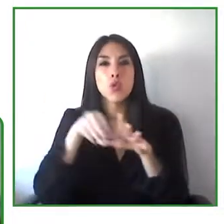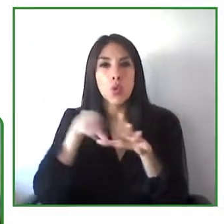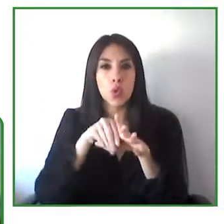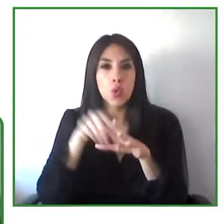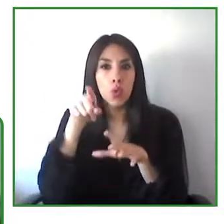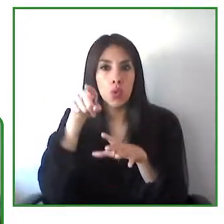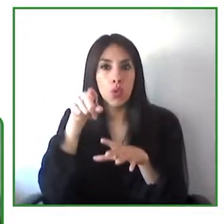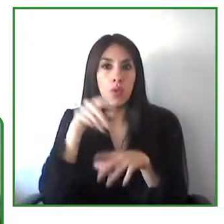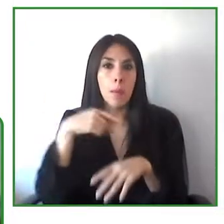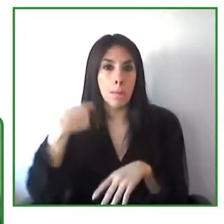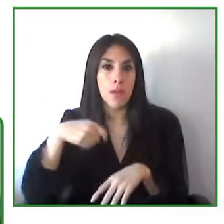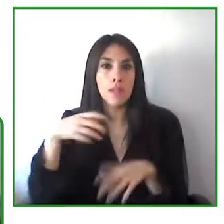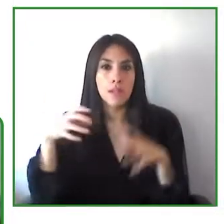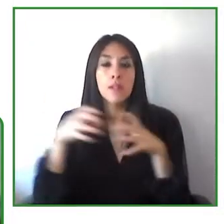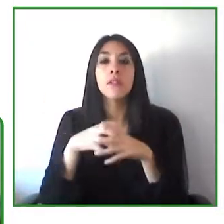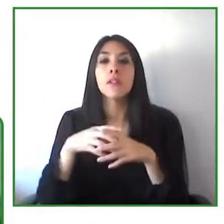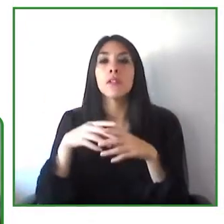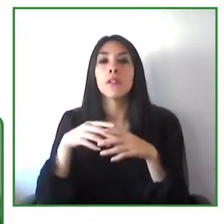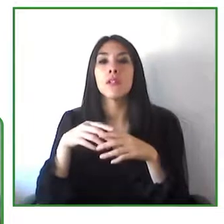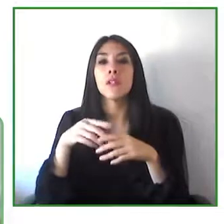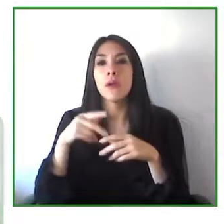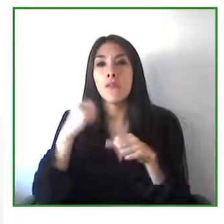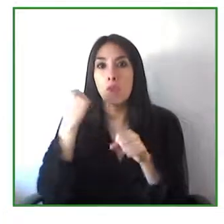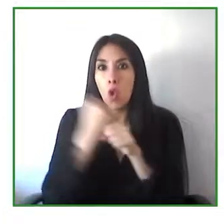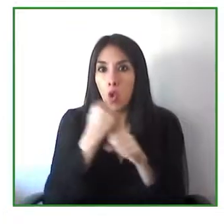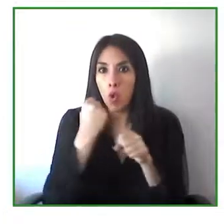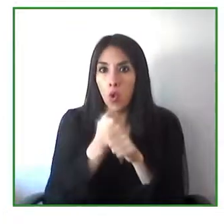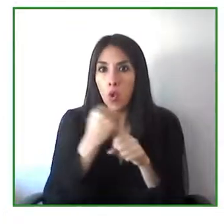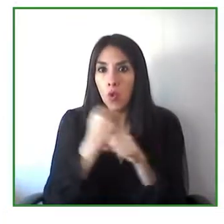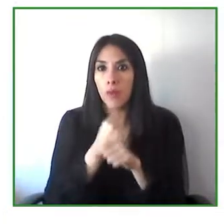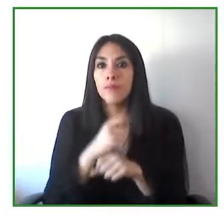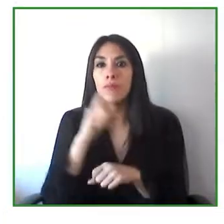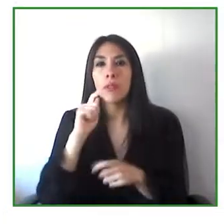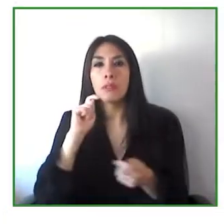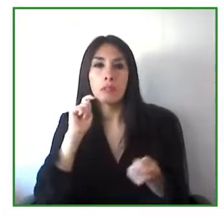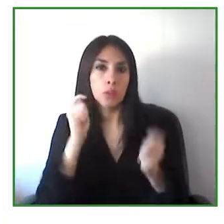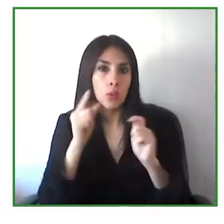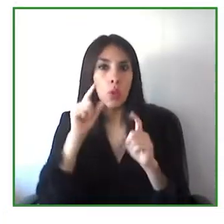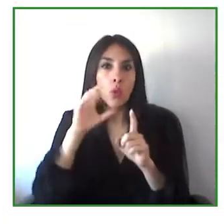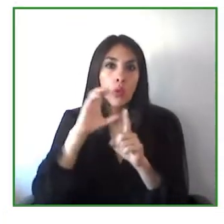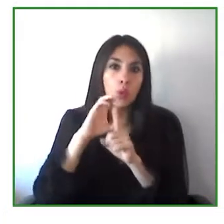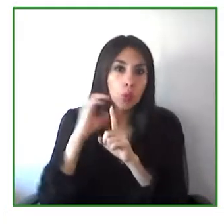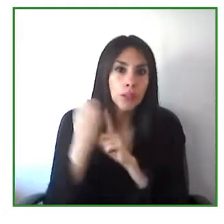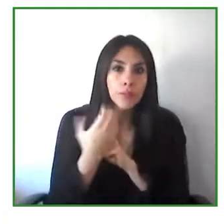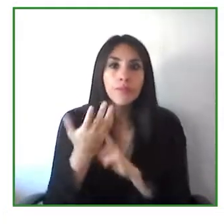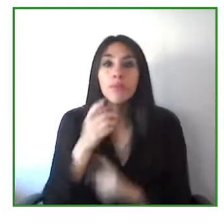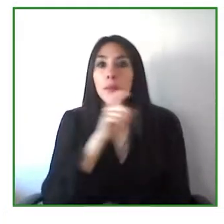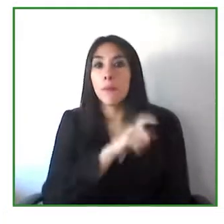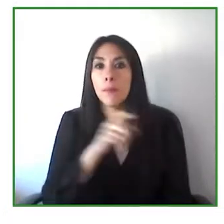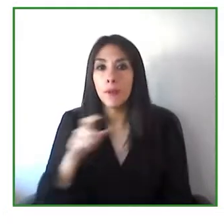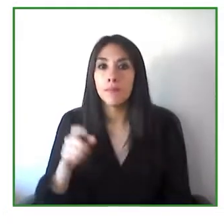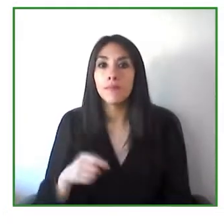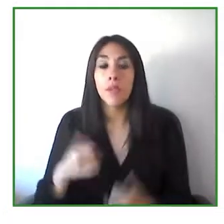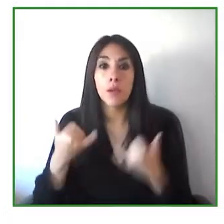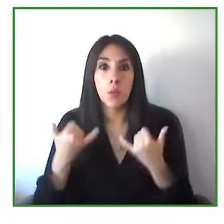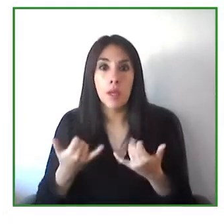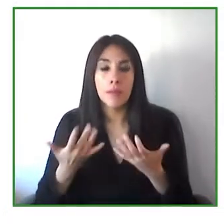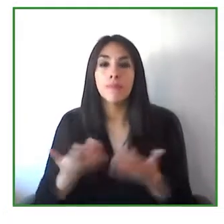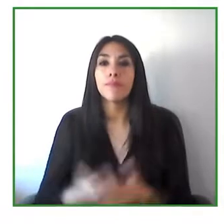diversity, inclusion, equality and justice for all became a reality